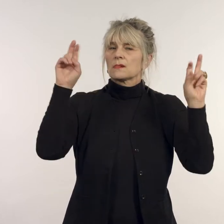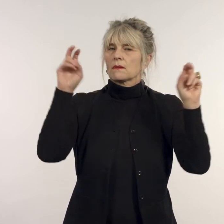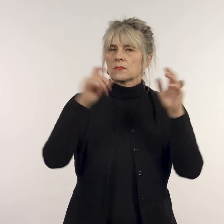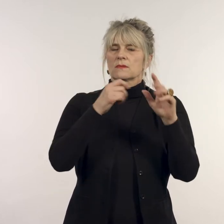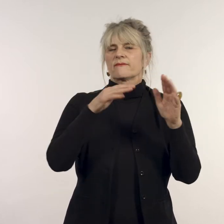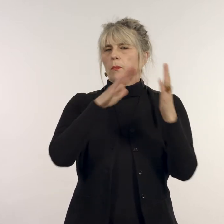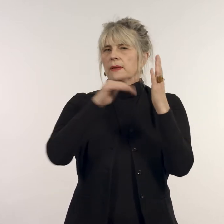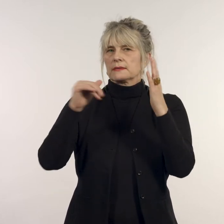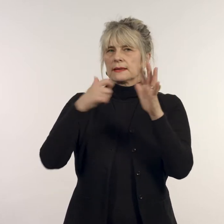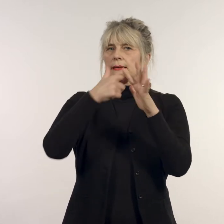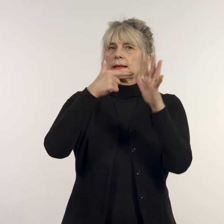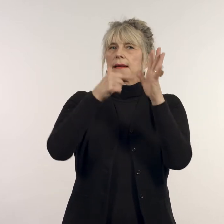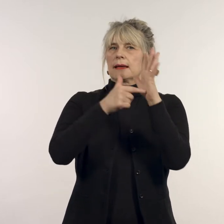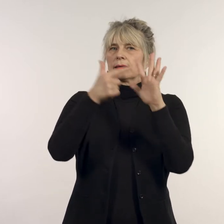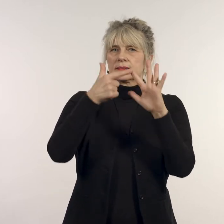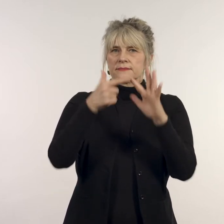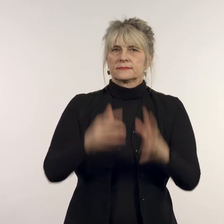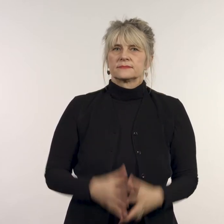Artwork Title: Kate.